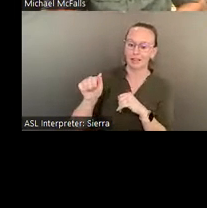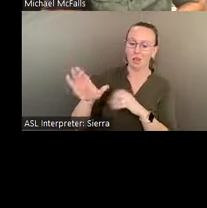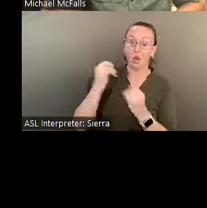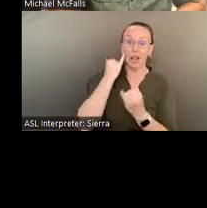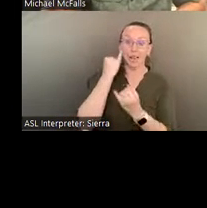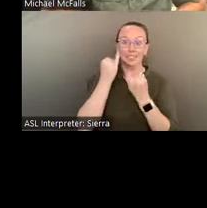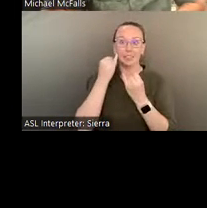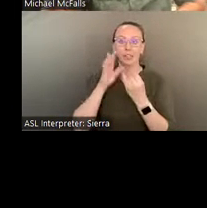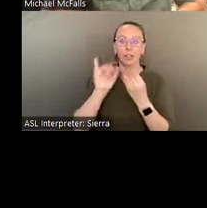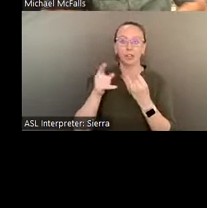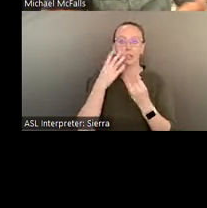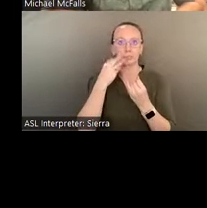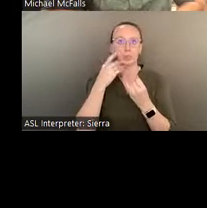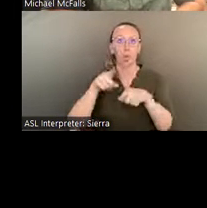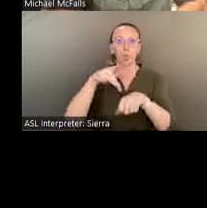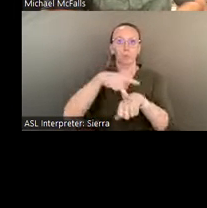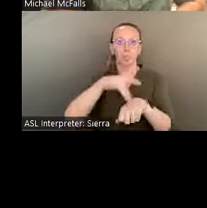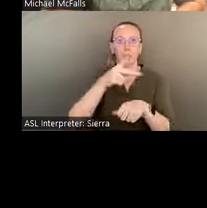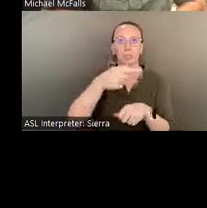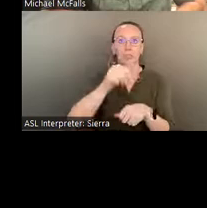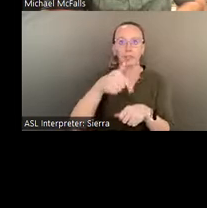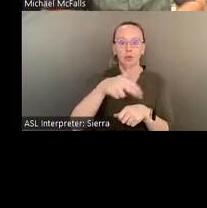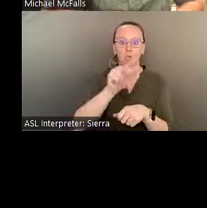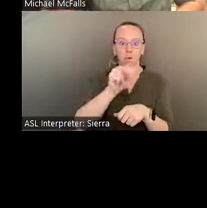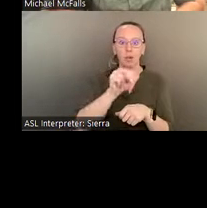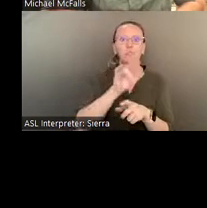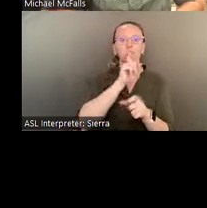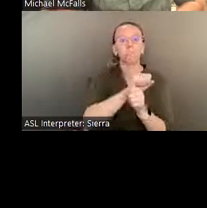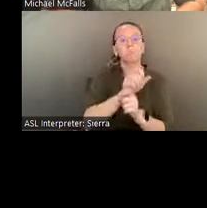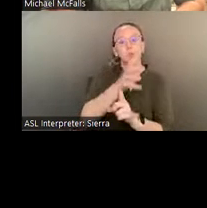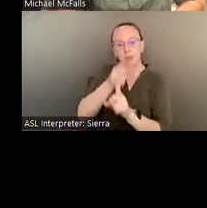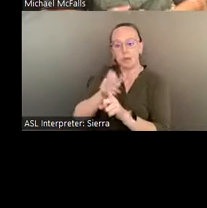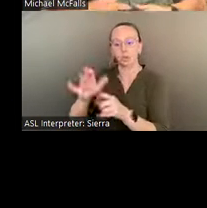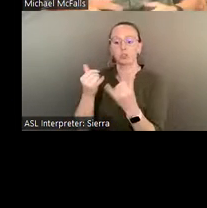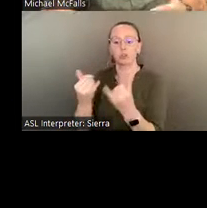have had a direct impact and influence on the body of work that she's currently making,